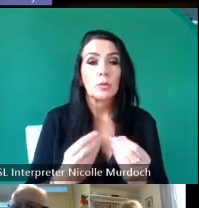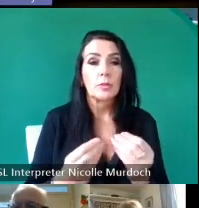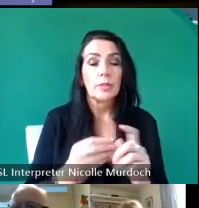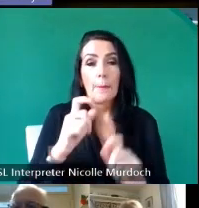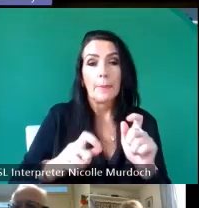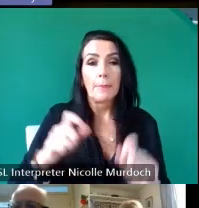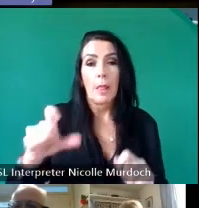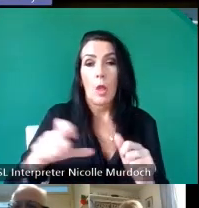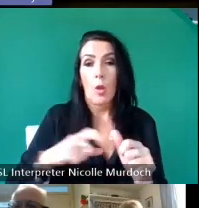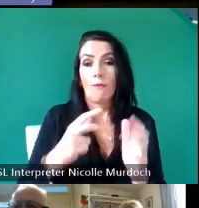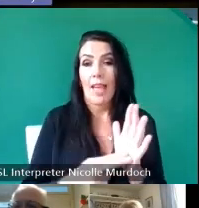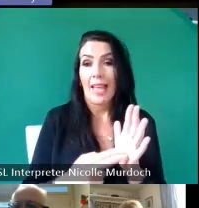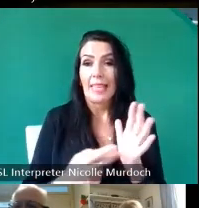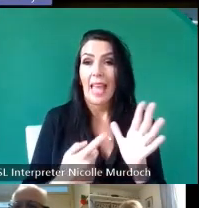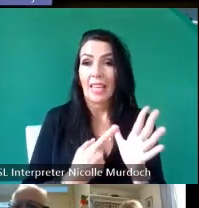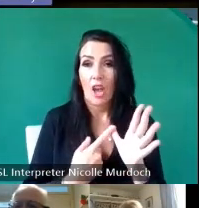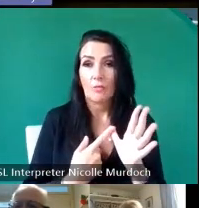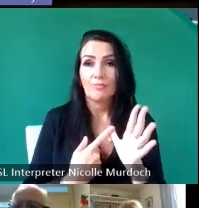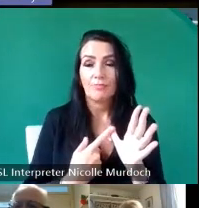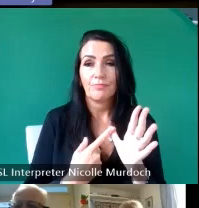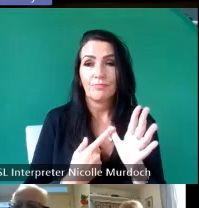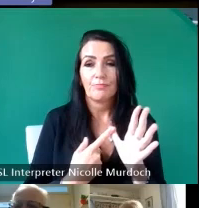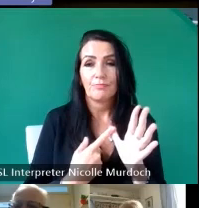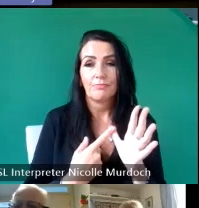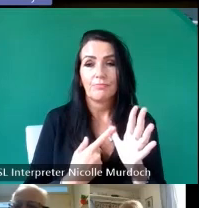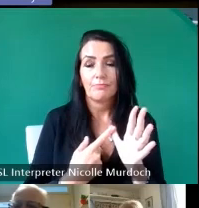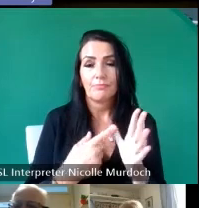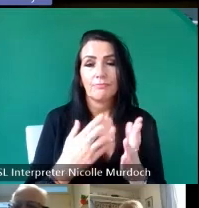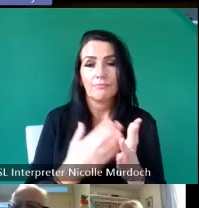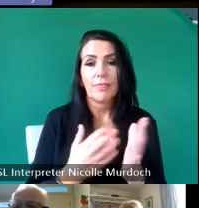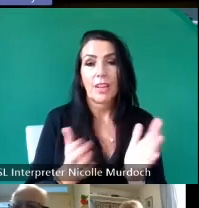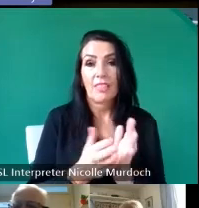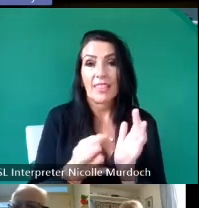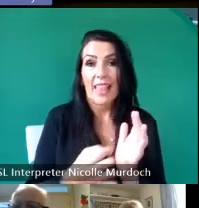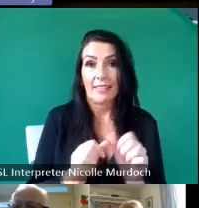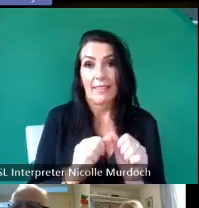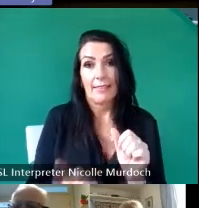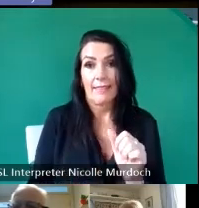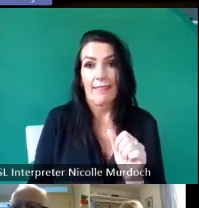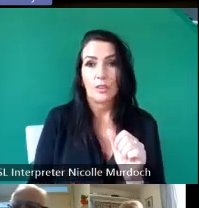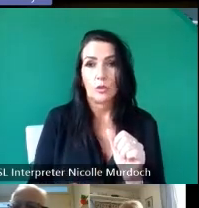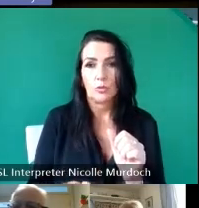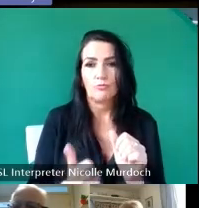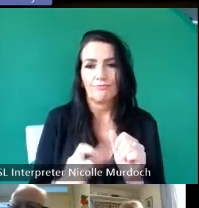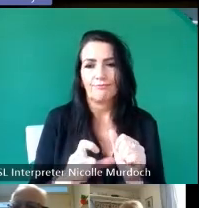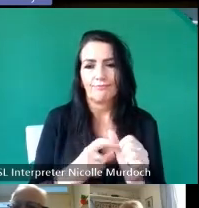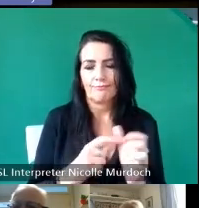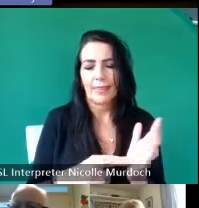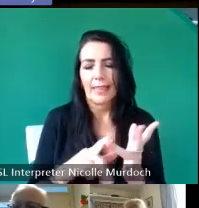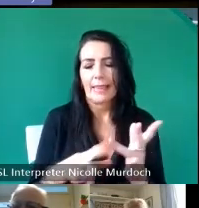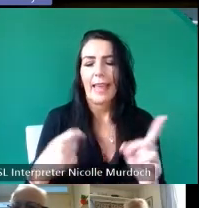who were all um rather the little island next to Cana called Sande that were all taken away